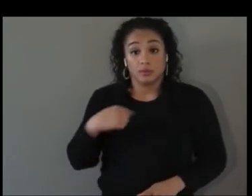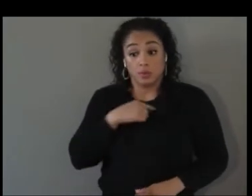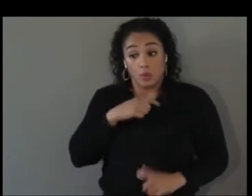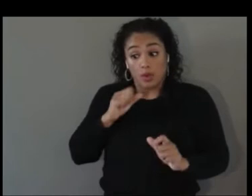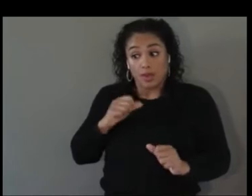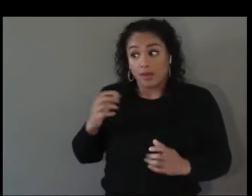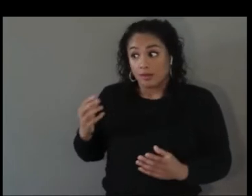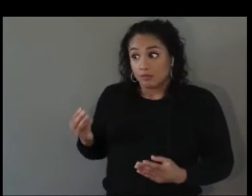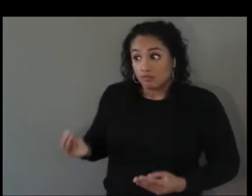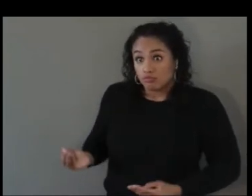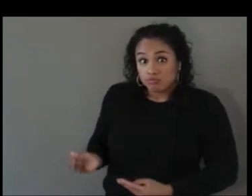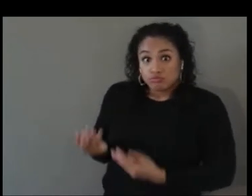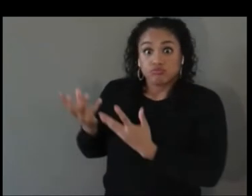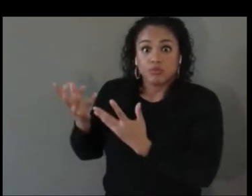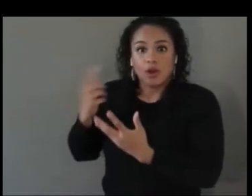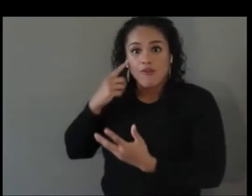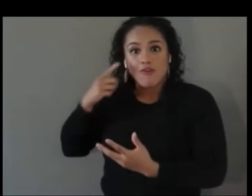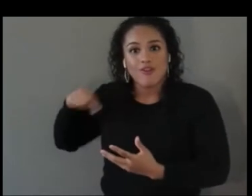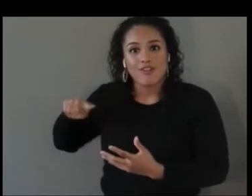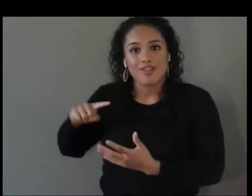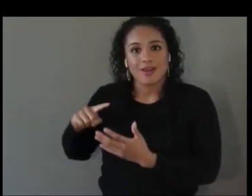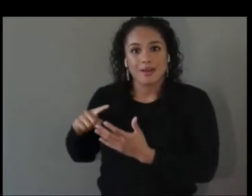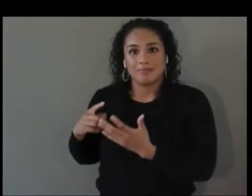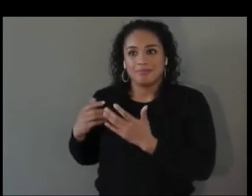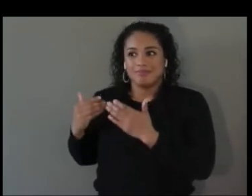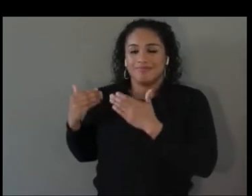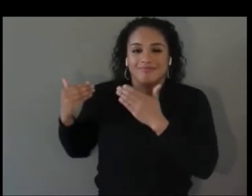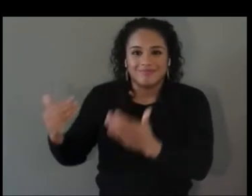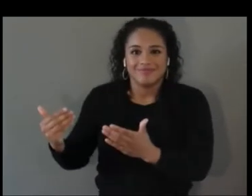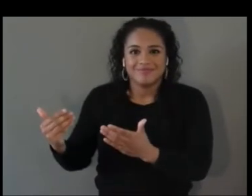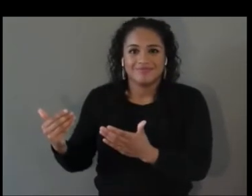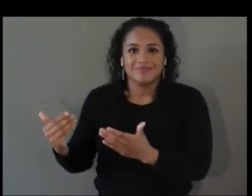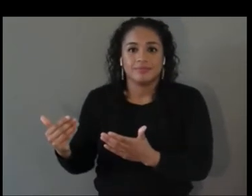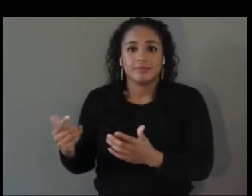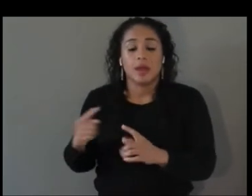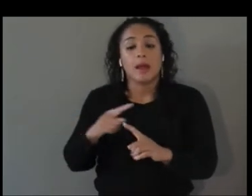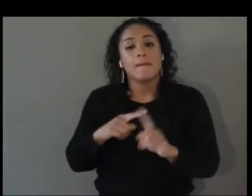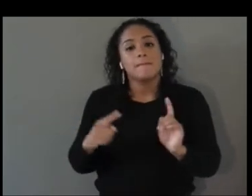those initiatives and the drive to work, but I think if we dove a little bit further to consider